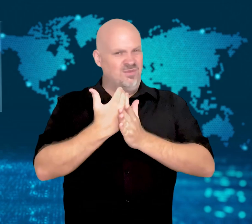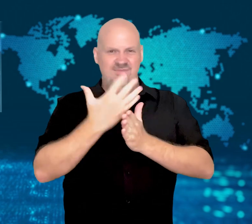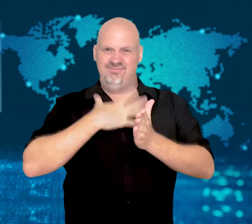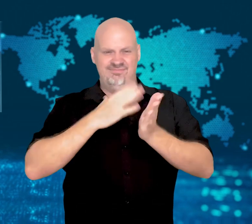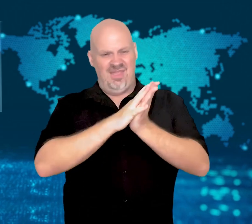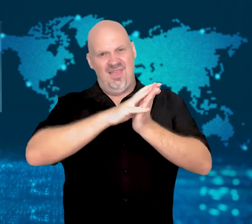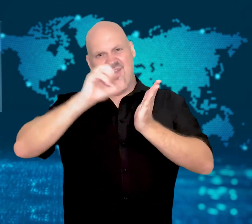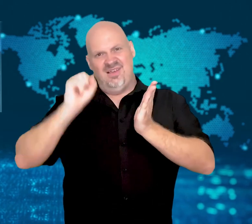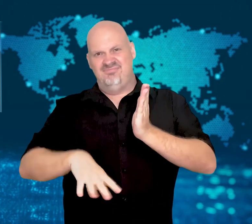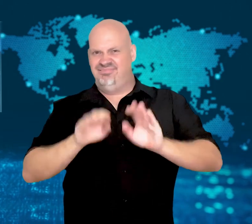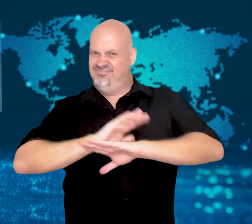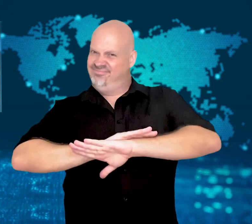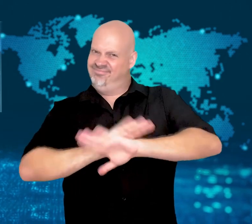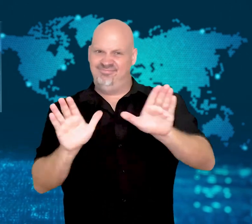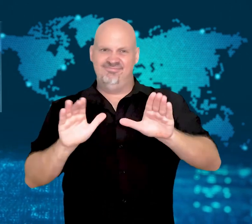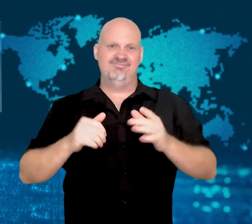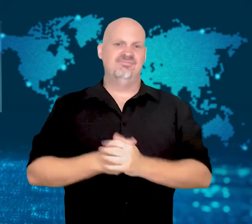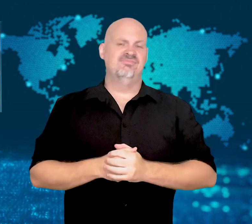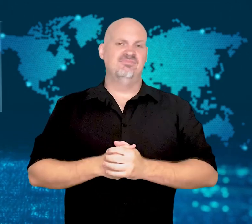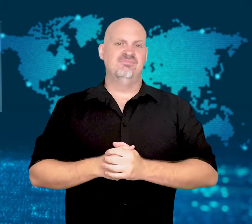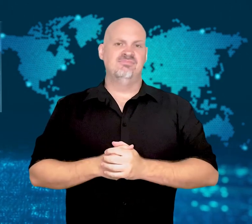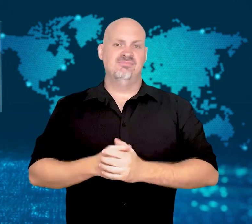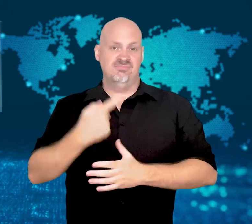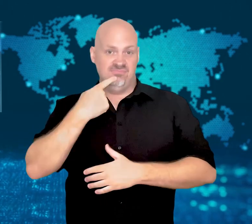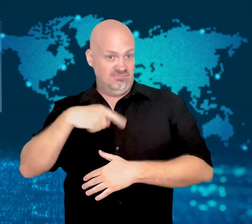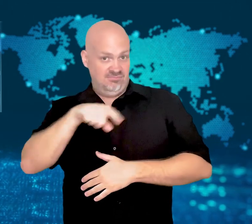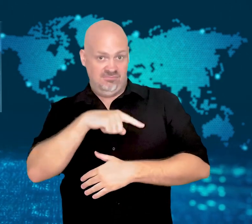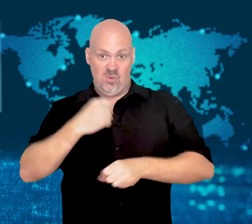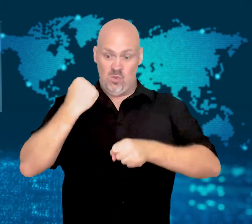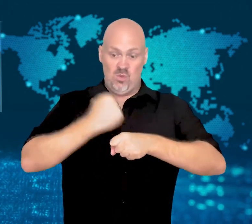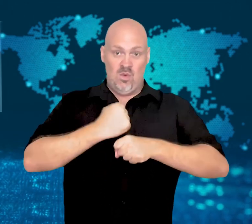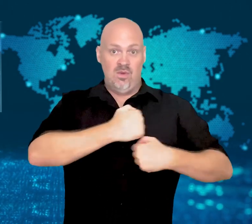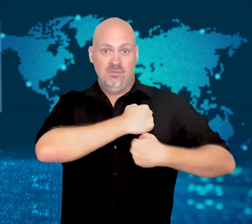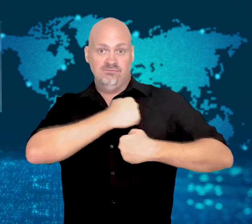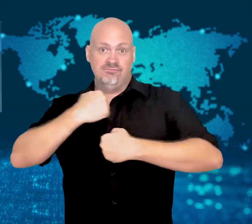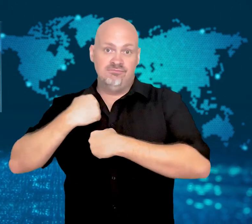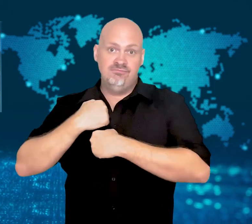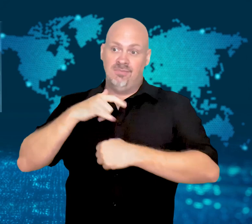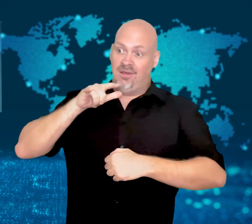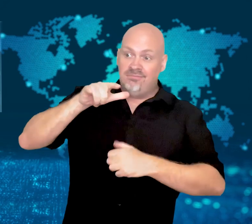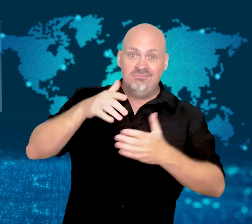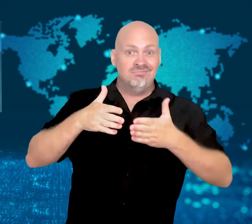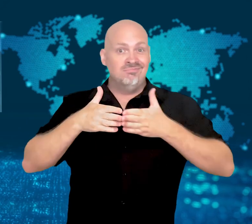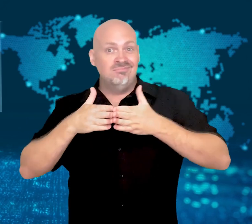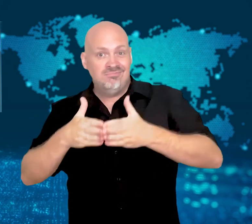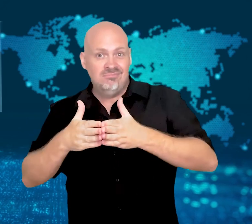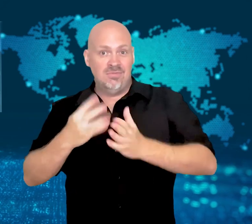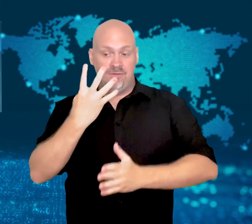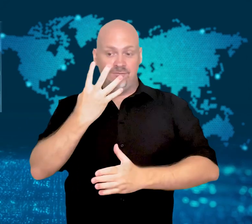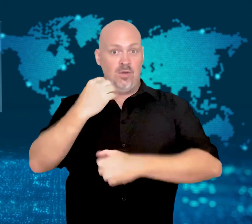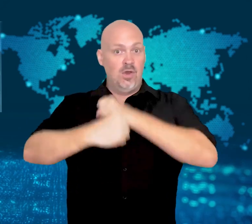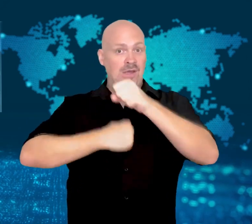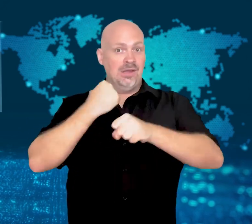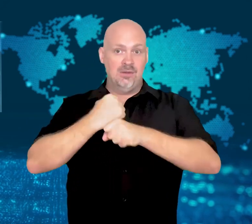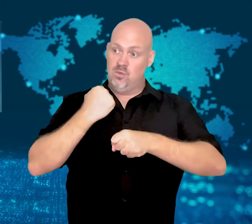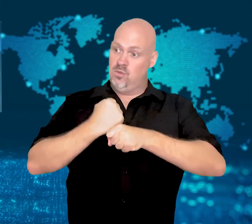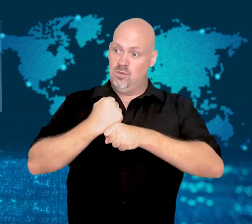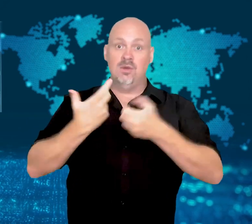and demand a rollback of the recruitment scheme.